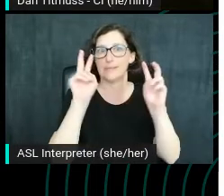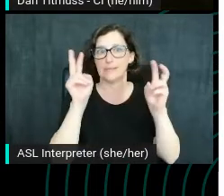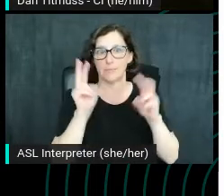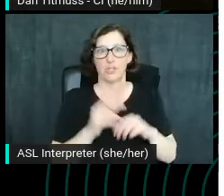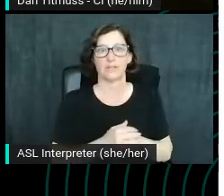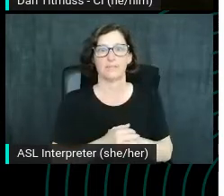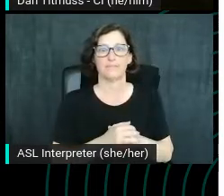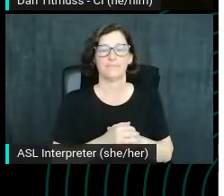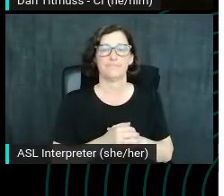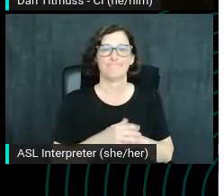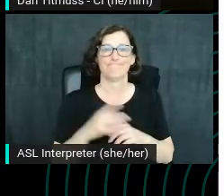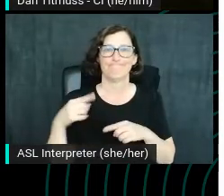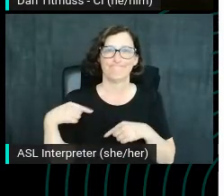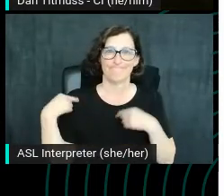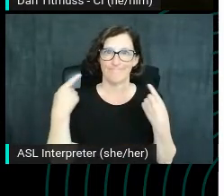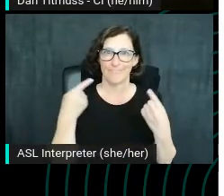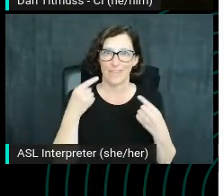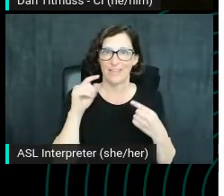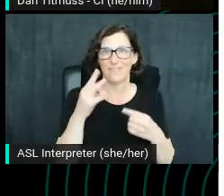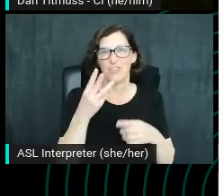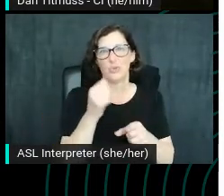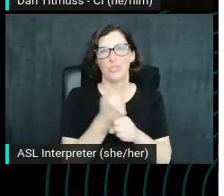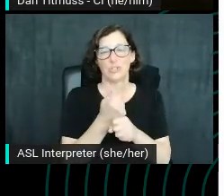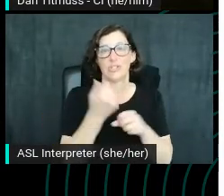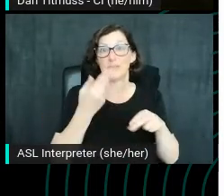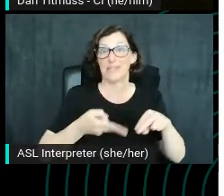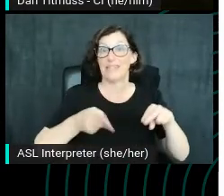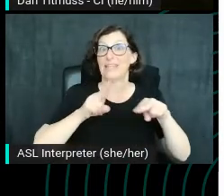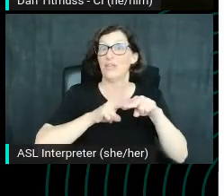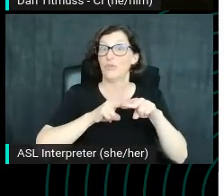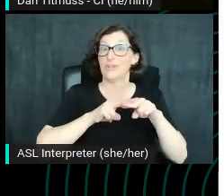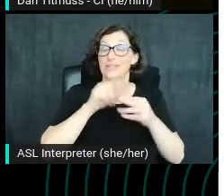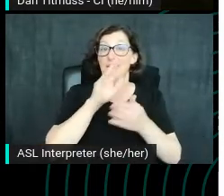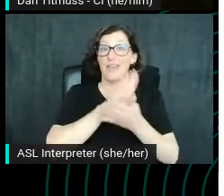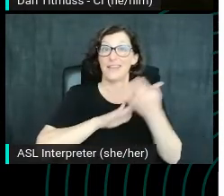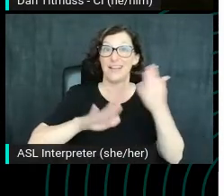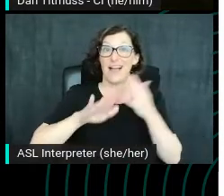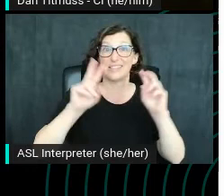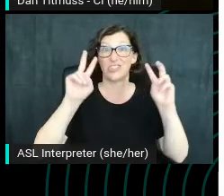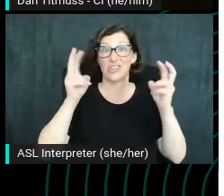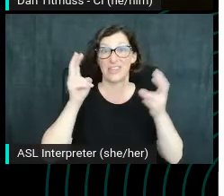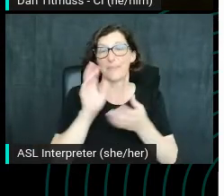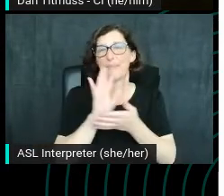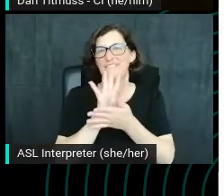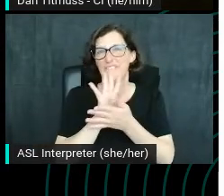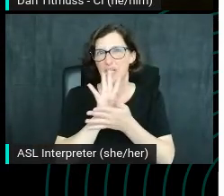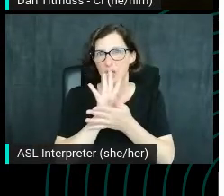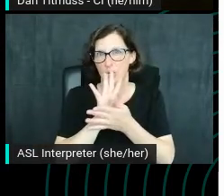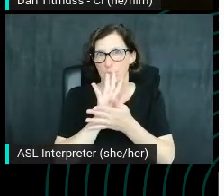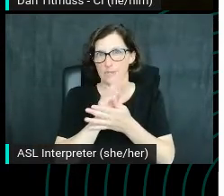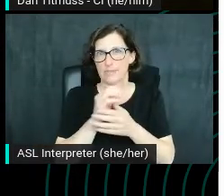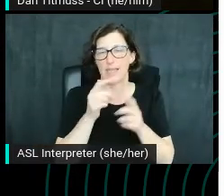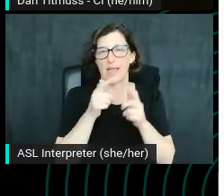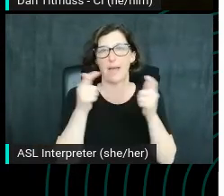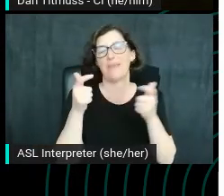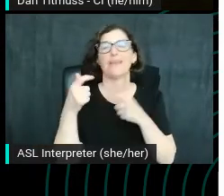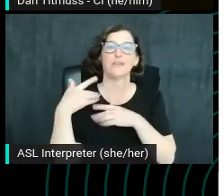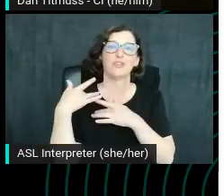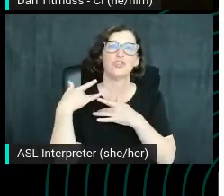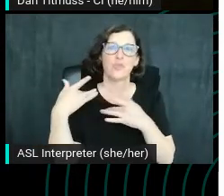Over the last few years, there's been an increase in the number of college themed videos. A big trend that we've seen is people reacting to college acceptance